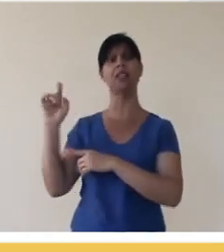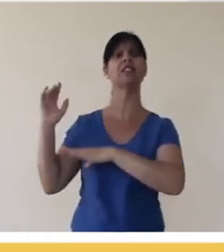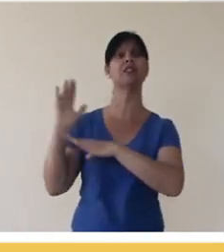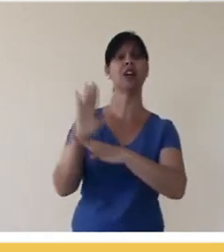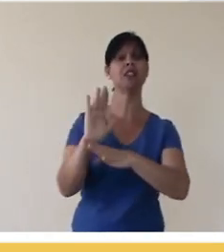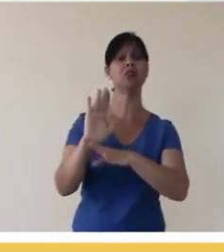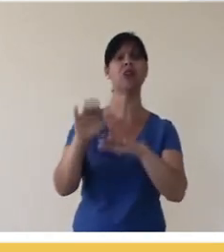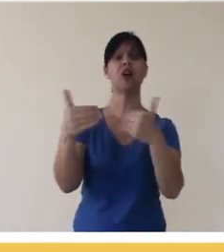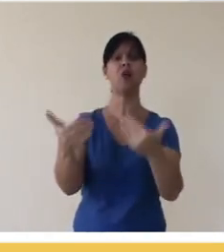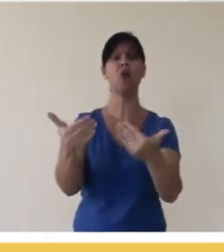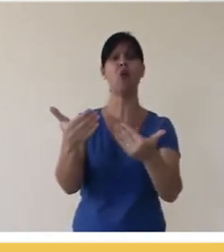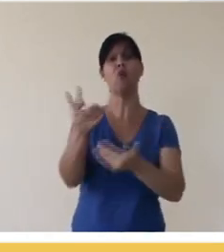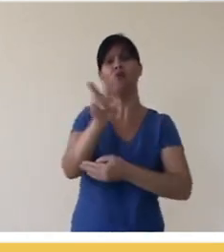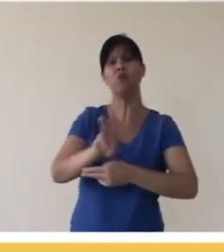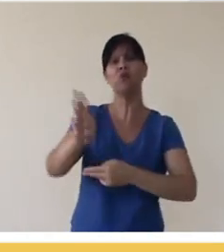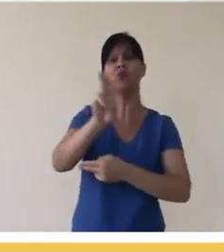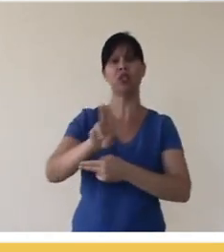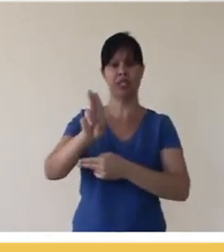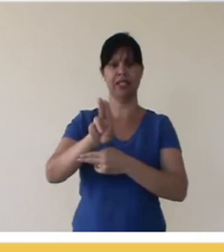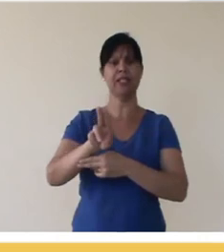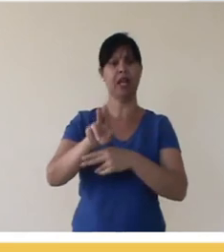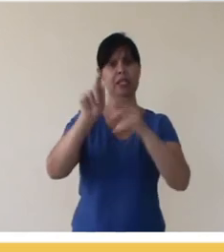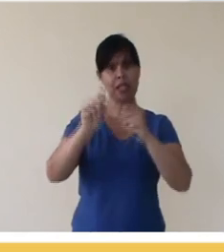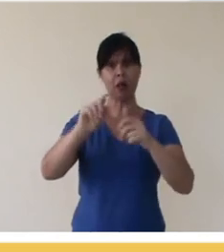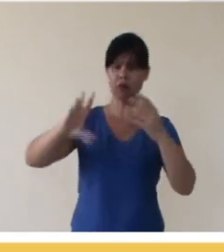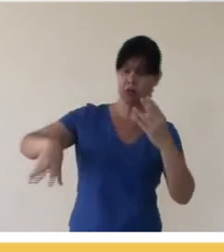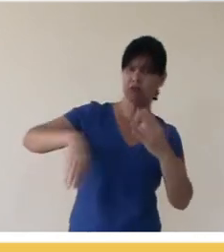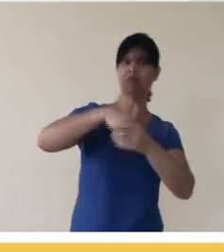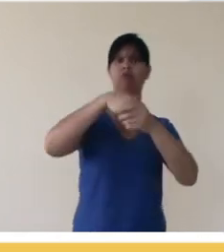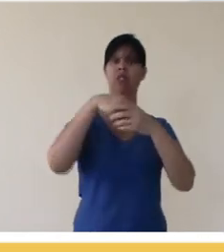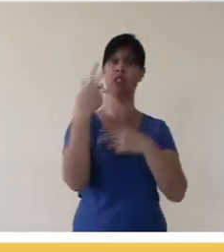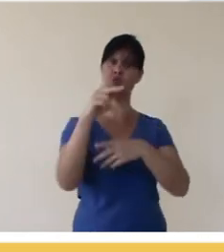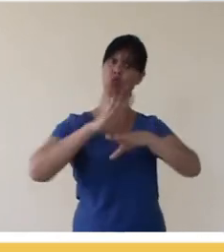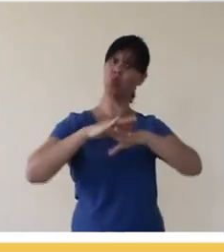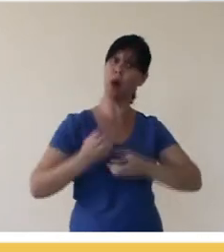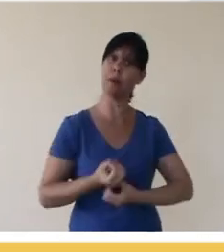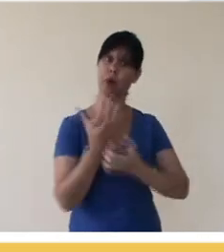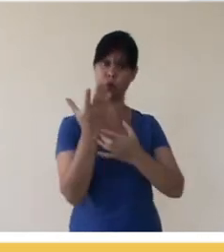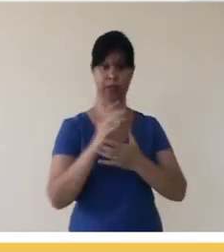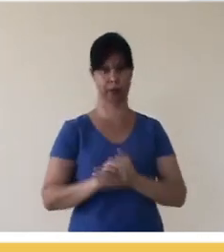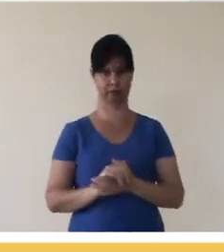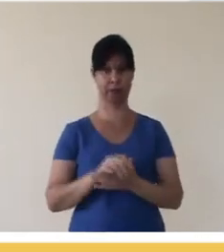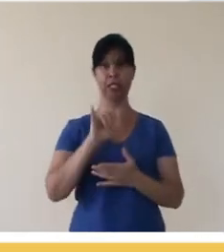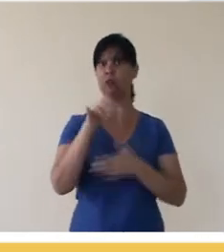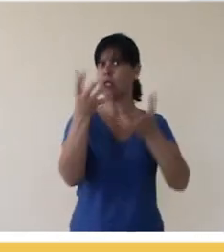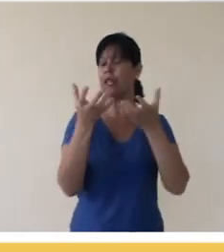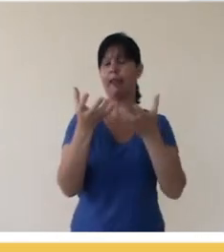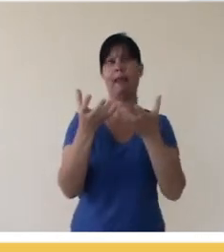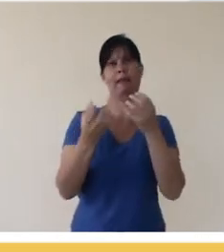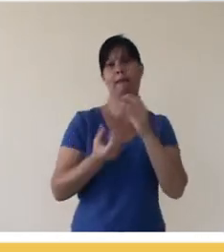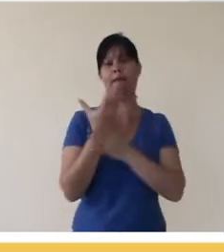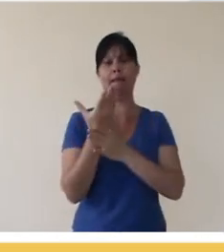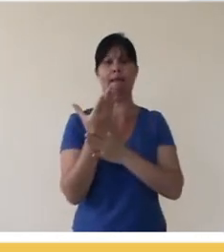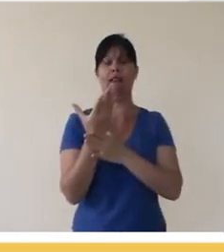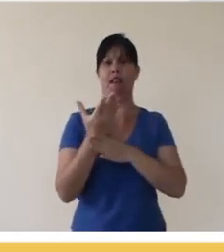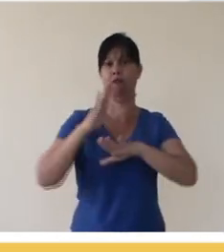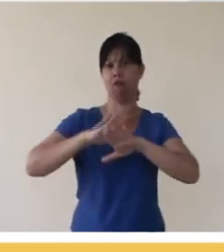types of works licensed under Creative Commons that you can incorporate into your own. In this case, if you want to create a final work, which will have